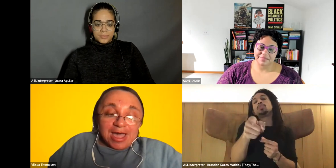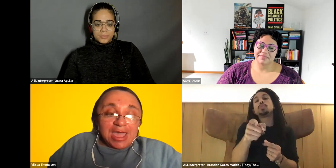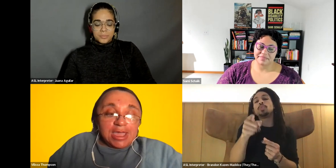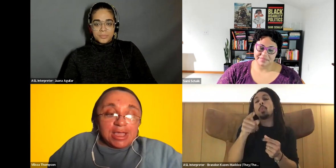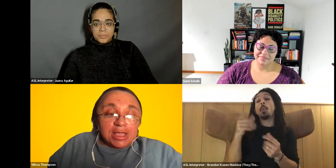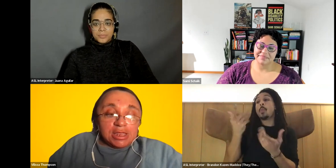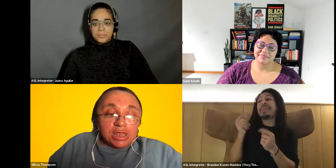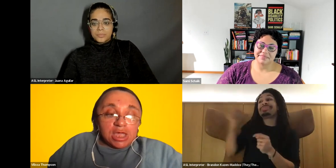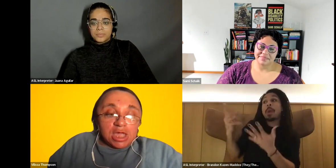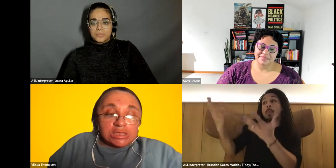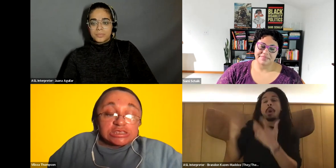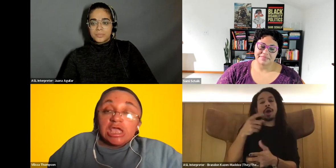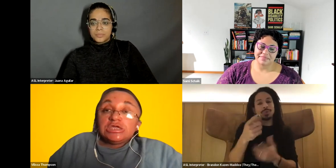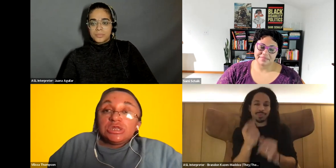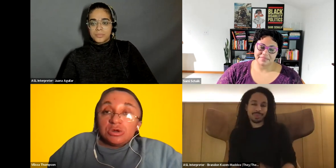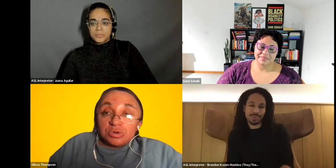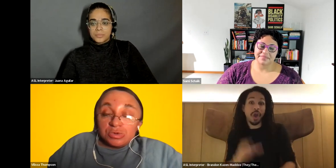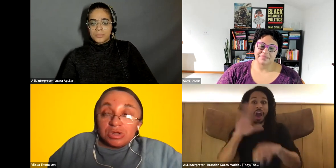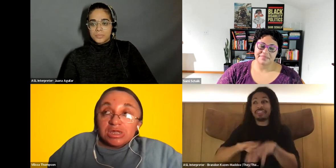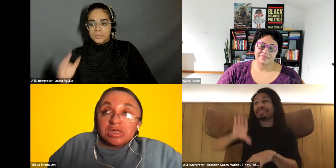Vilissa Thompson: and saying no.